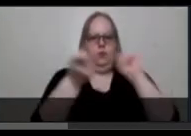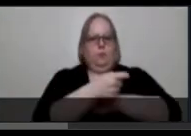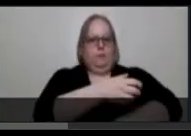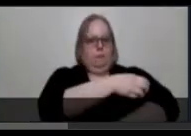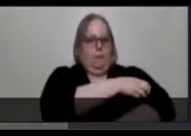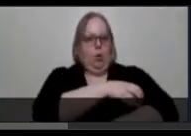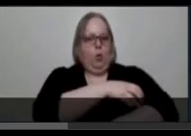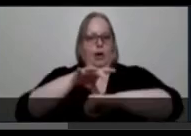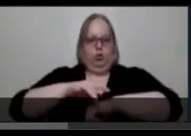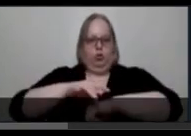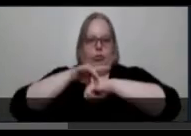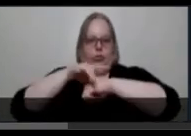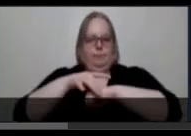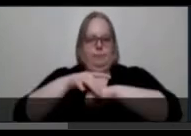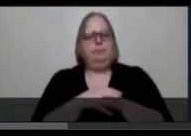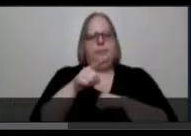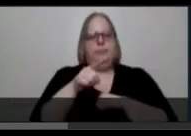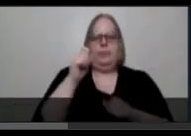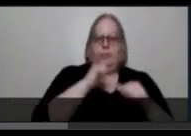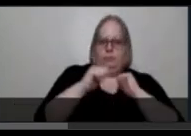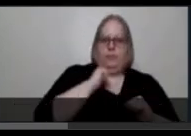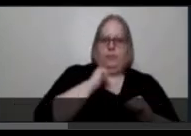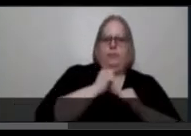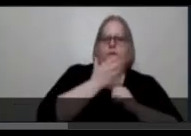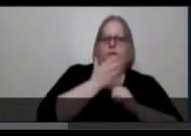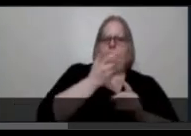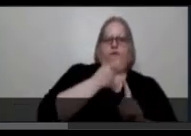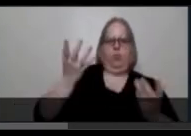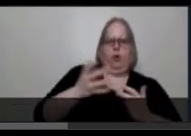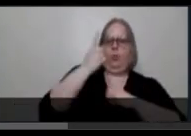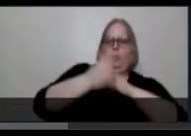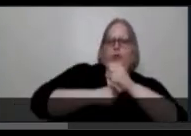This performance [was] prompted by a year long dialogue including questions such as: